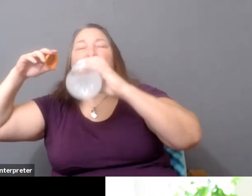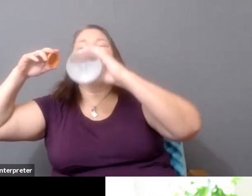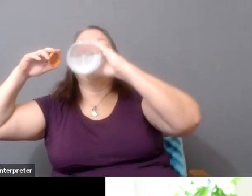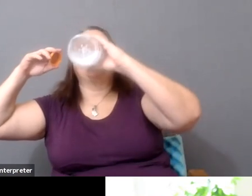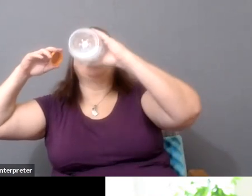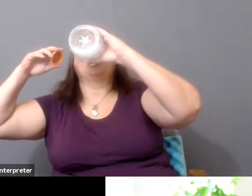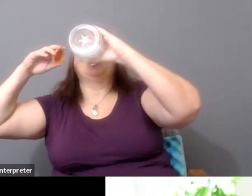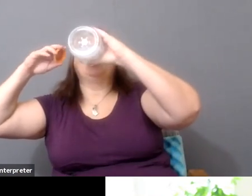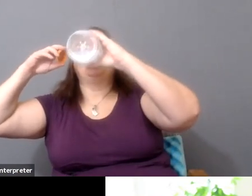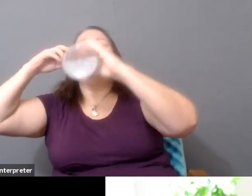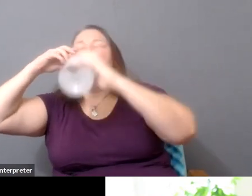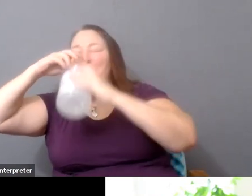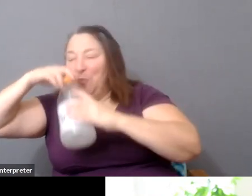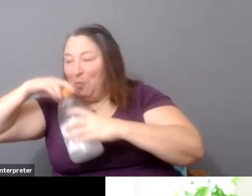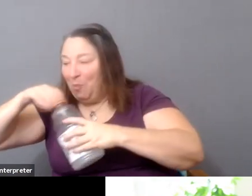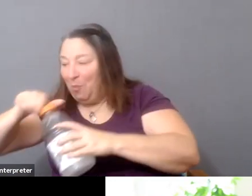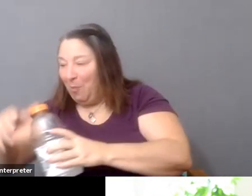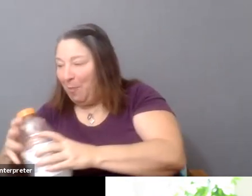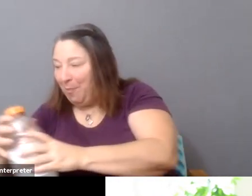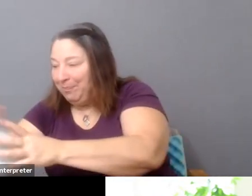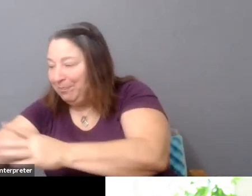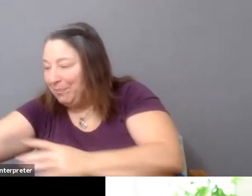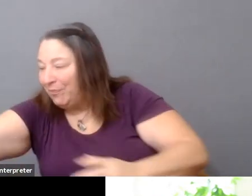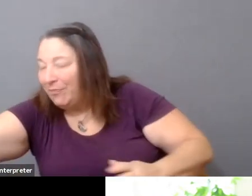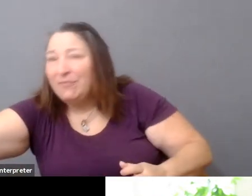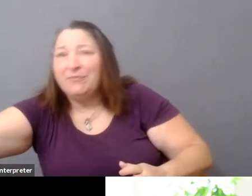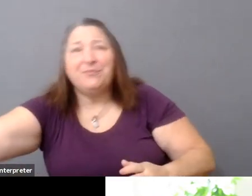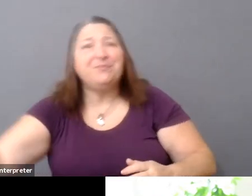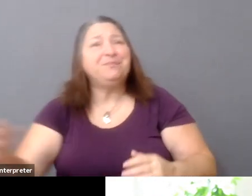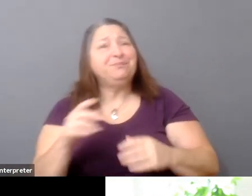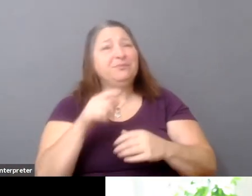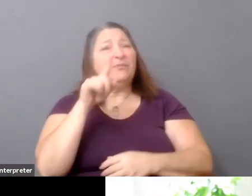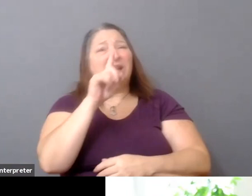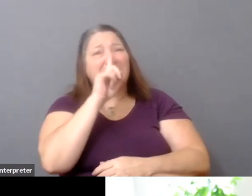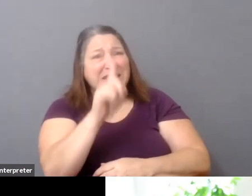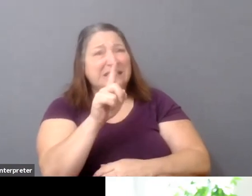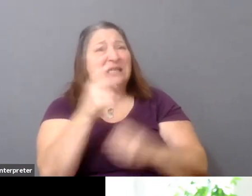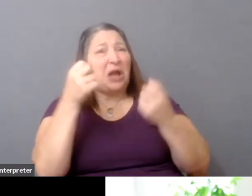a continuing opportunity to rethink and to challenge the way the system works.